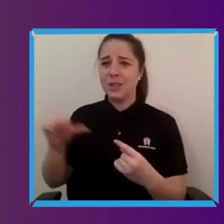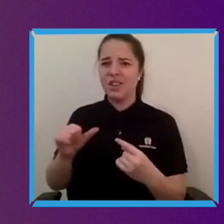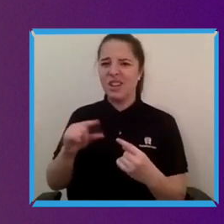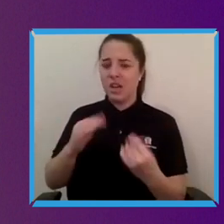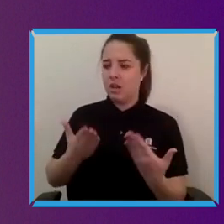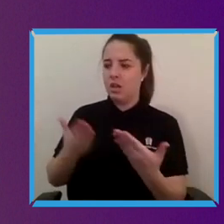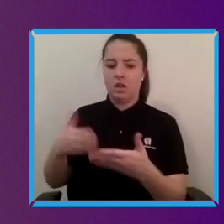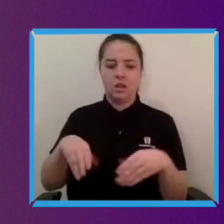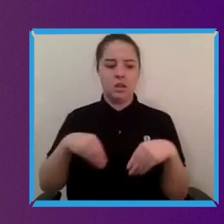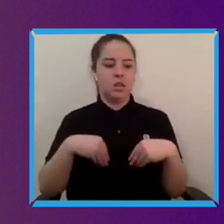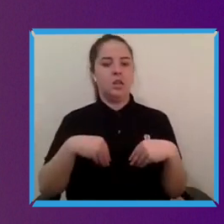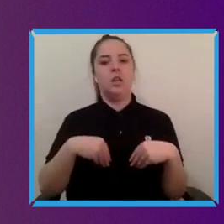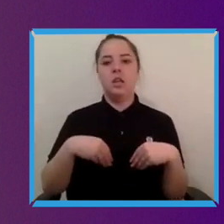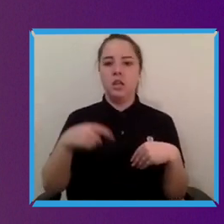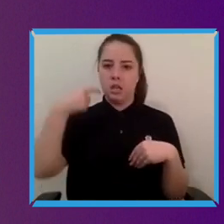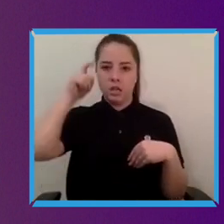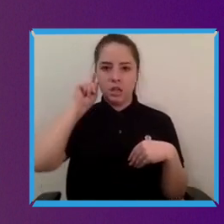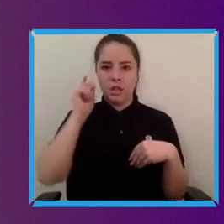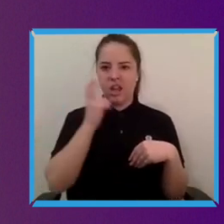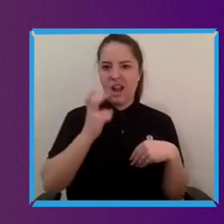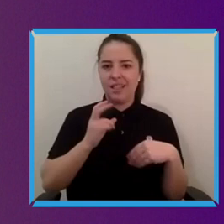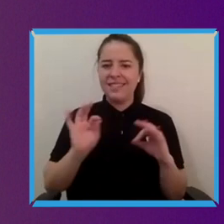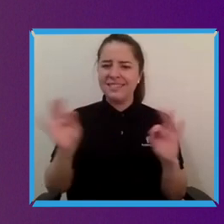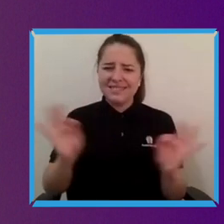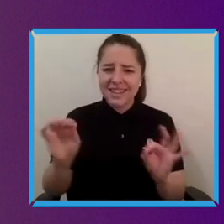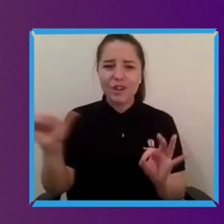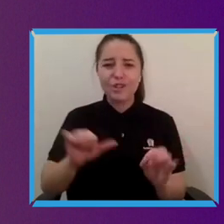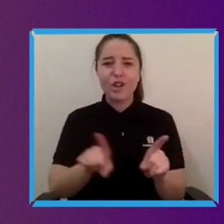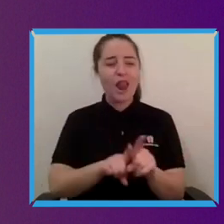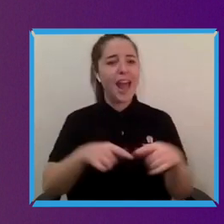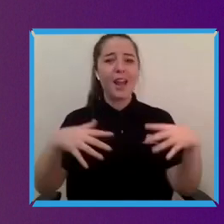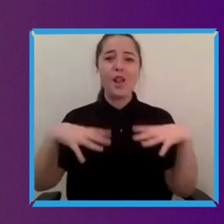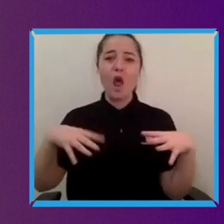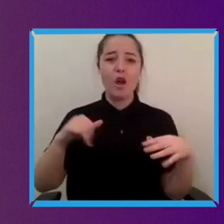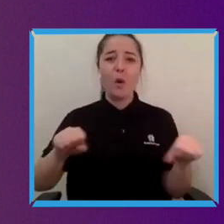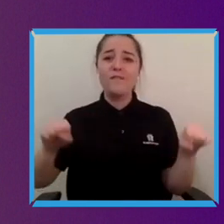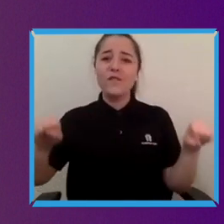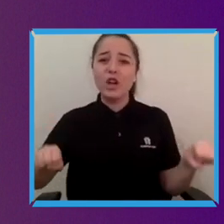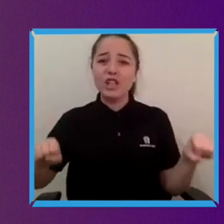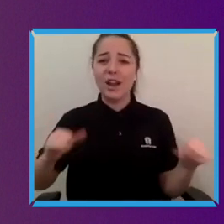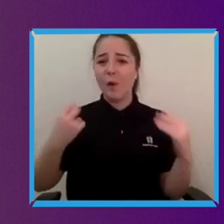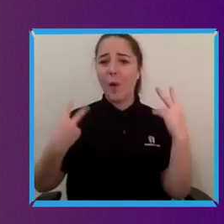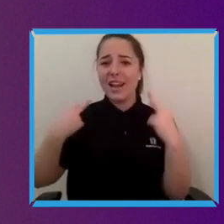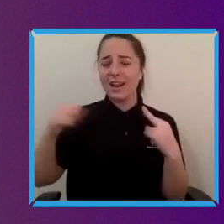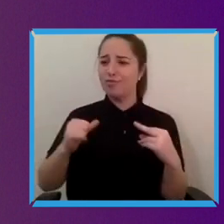as stylish as an item of clothing or an item of furniture or their haircuts or whatever and it comes back to